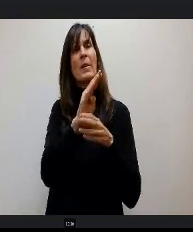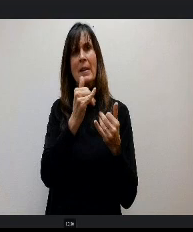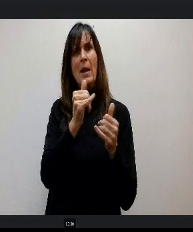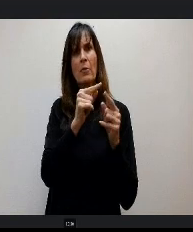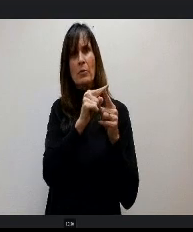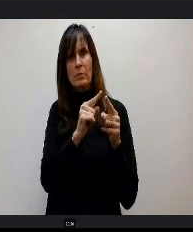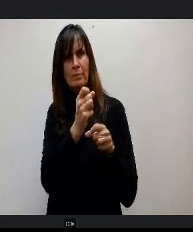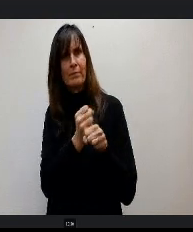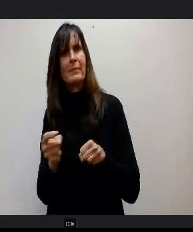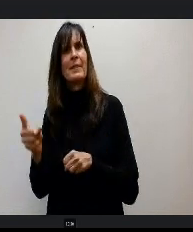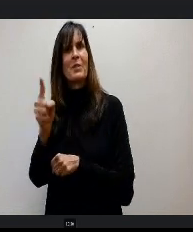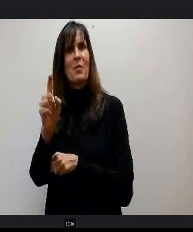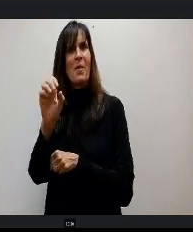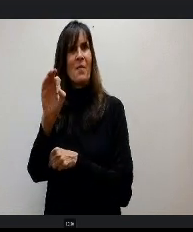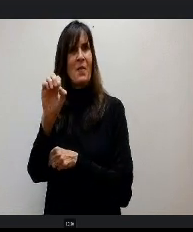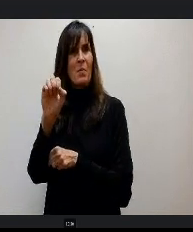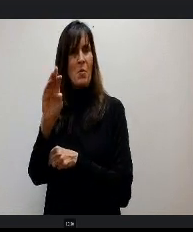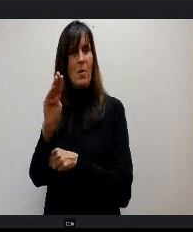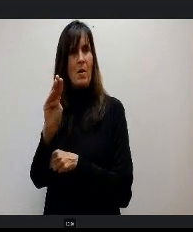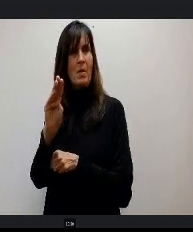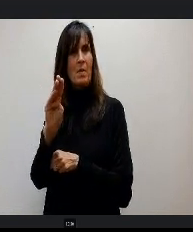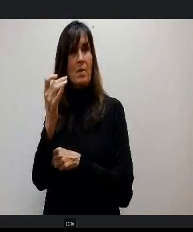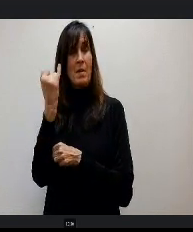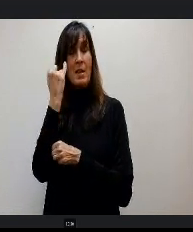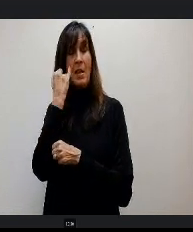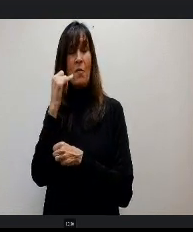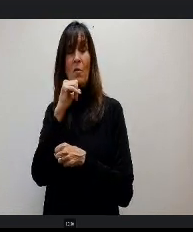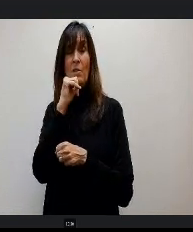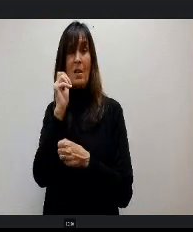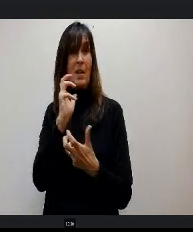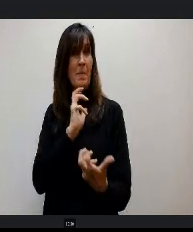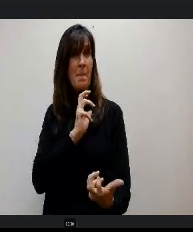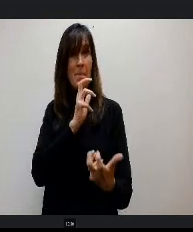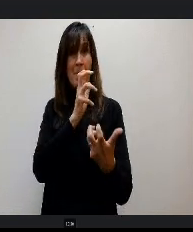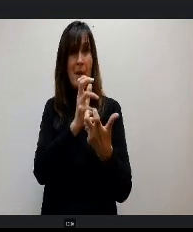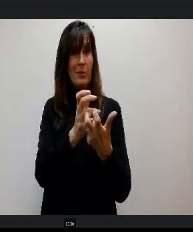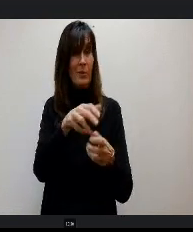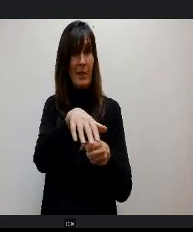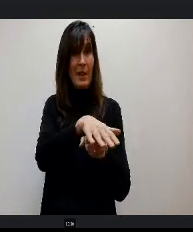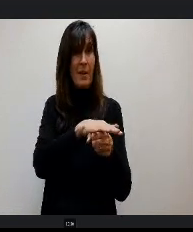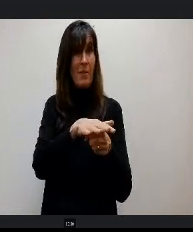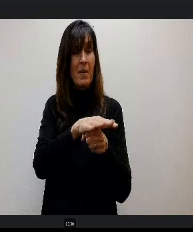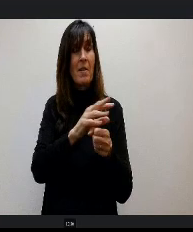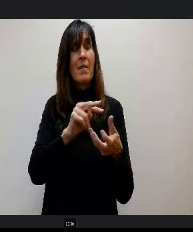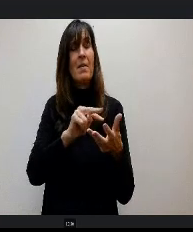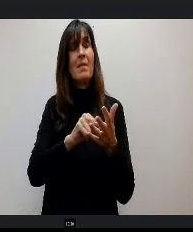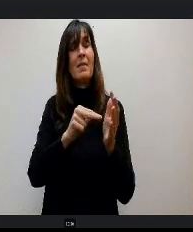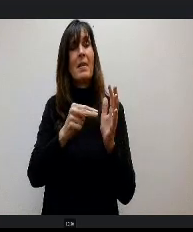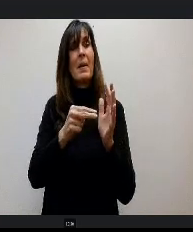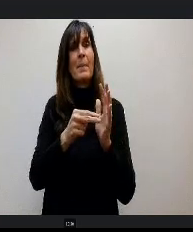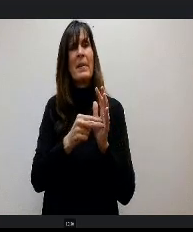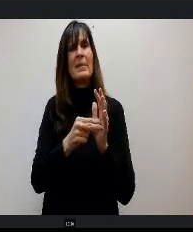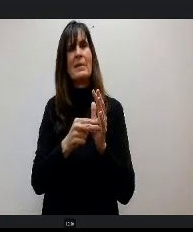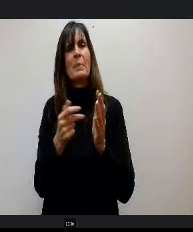If we're out of compliance in one of those areas, a lot of times it's usually, like we said, a few positions when you classified or a small group.